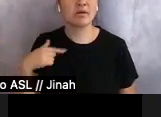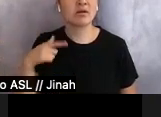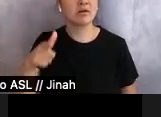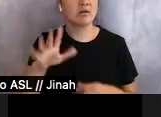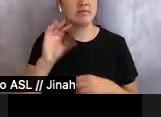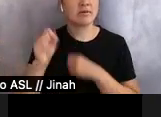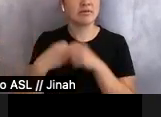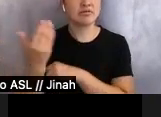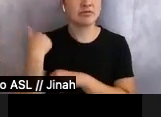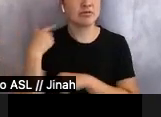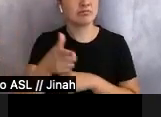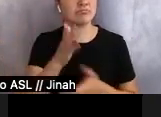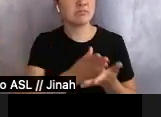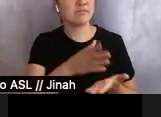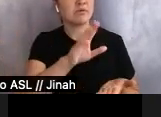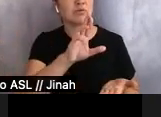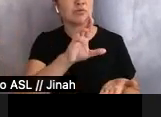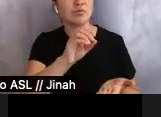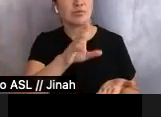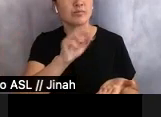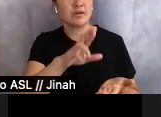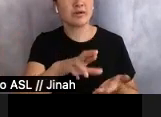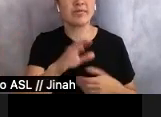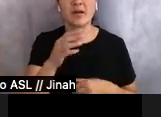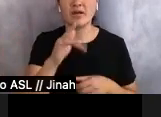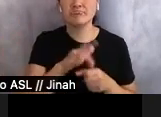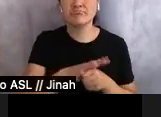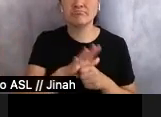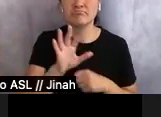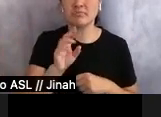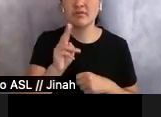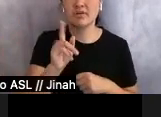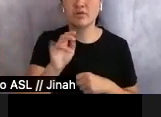Drugstore for a root beer from the soda fountain, while in the park was the pristine white pavilion